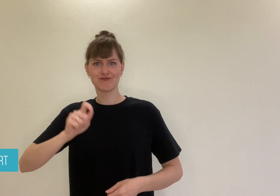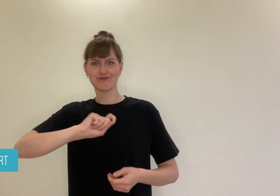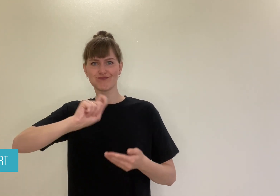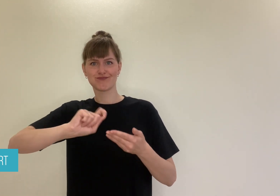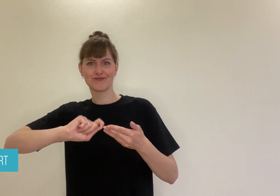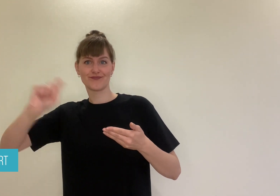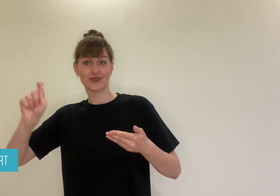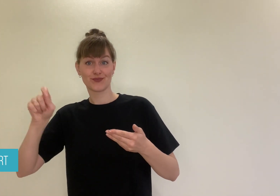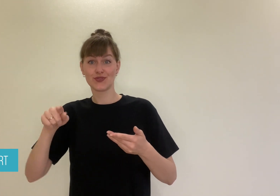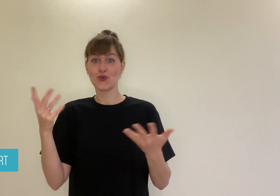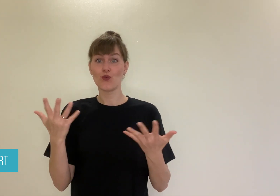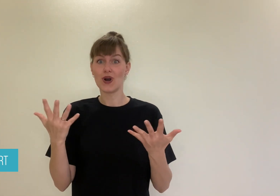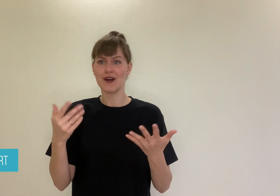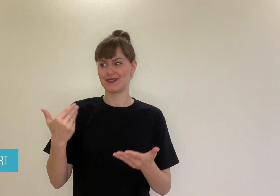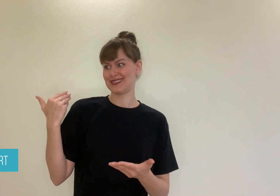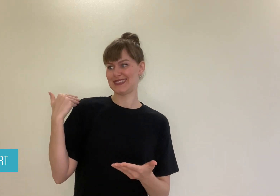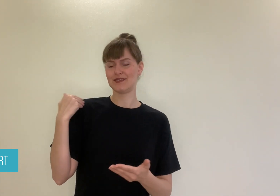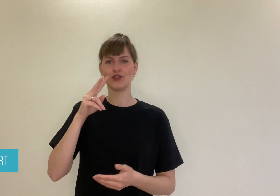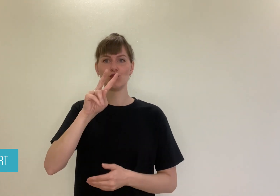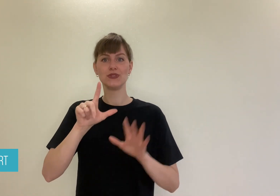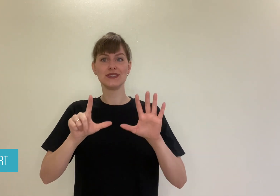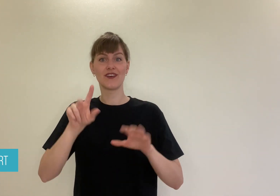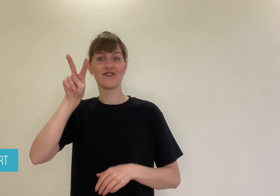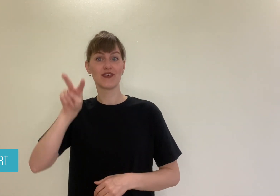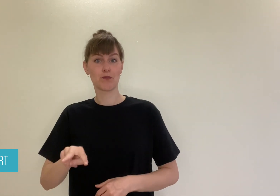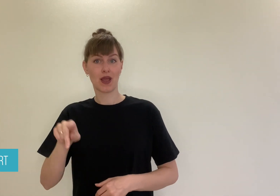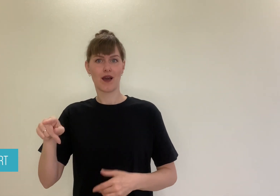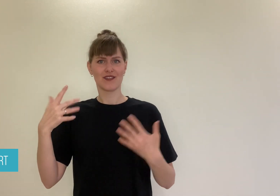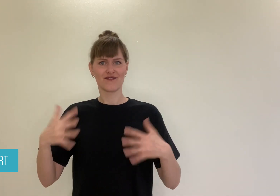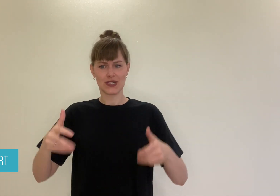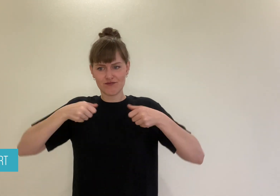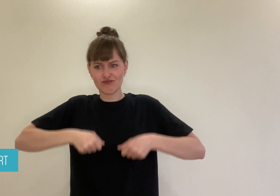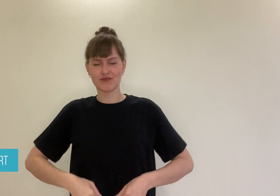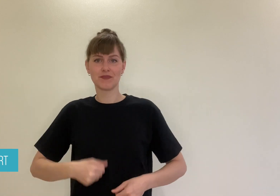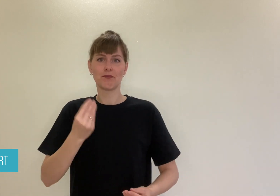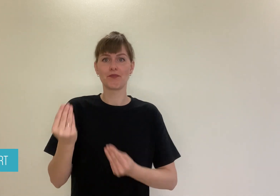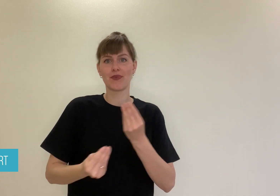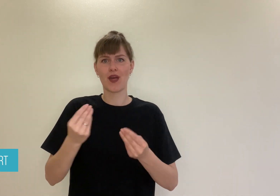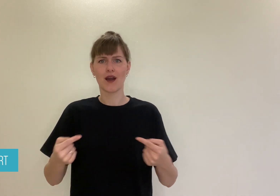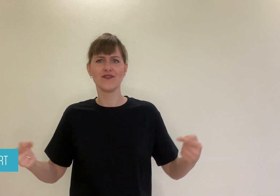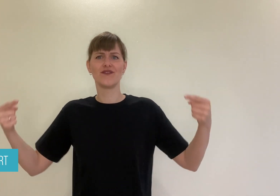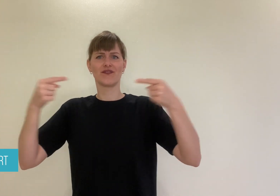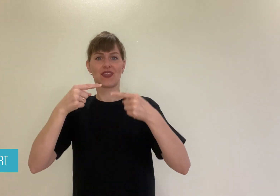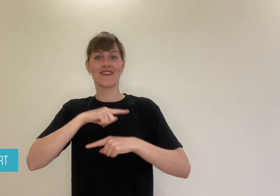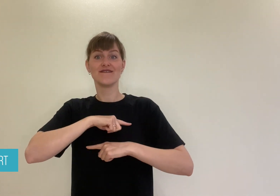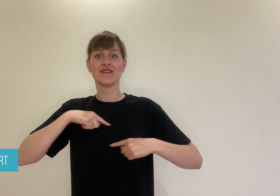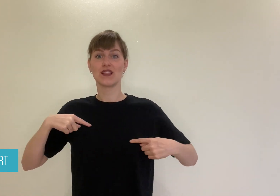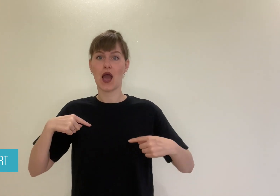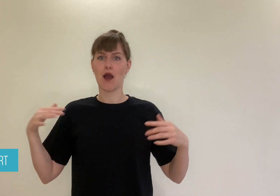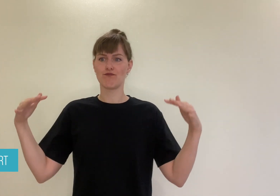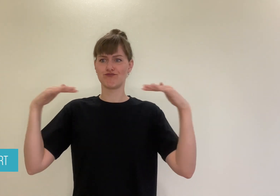T-shirt, which he wore on February 27 in the final match